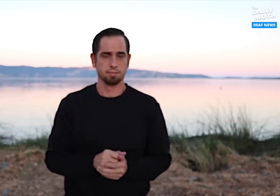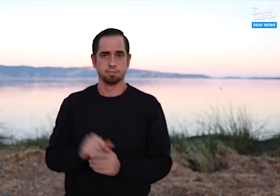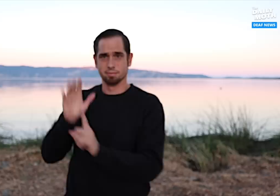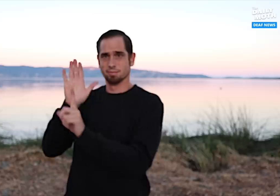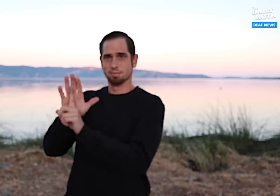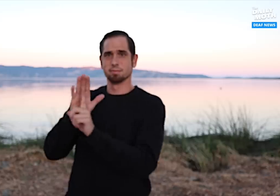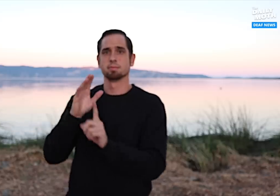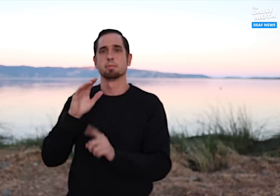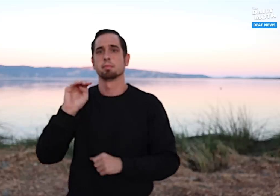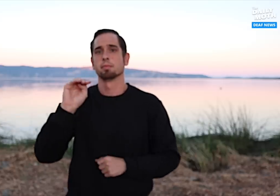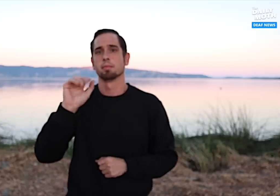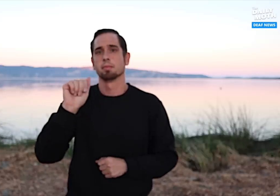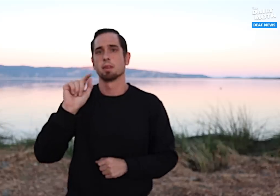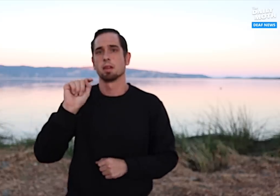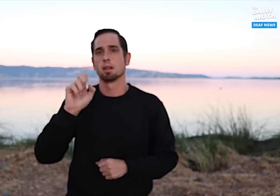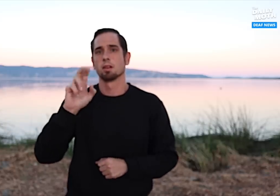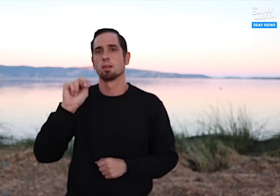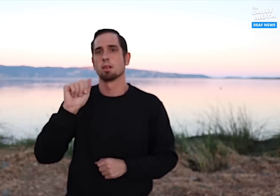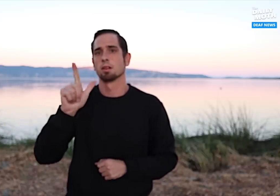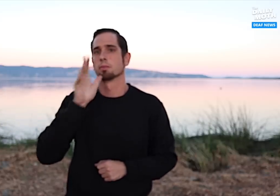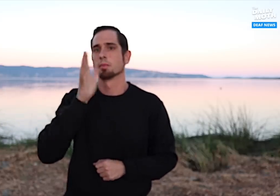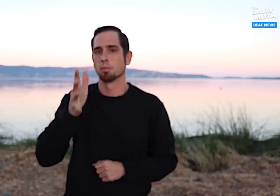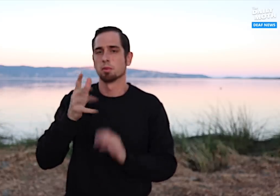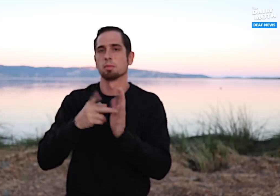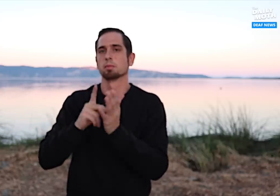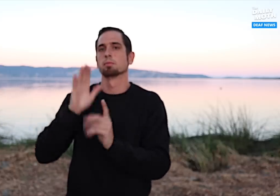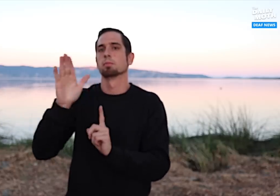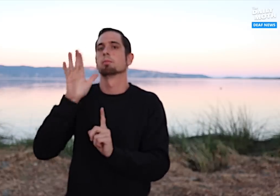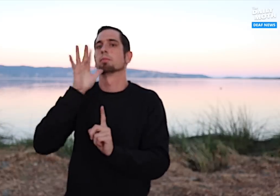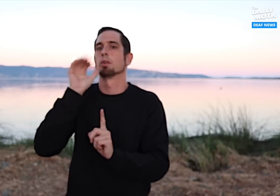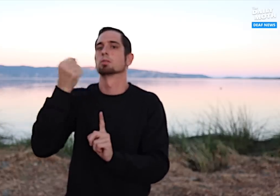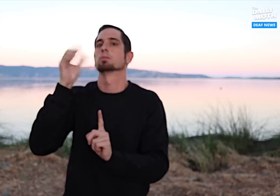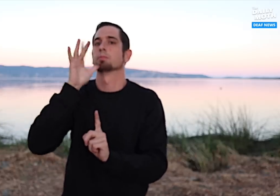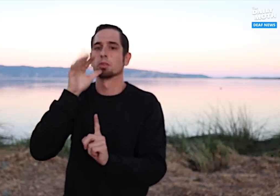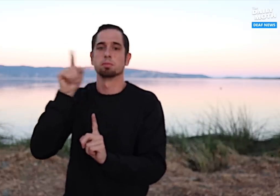His maternal grandmother (his mother’s mother),